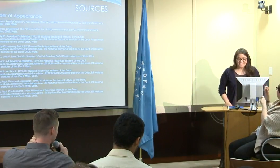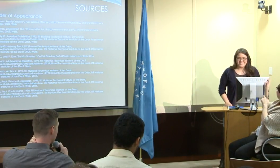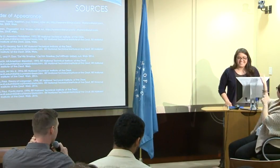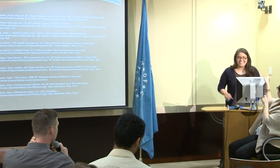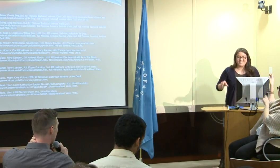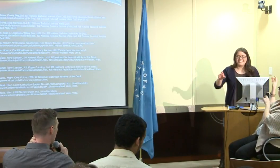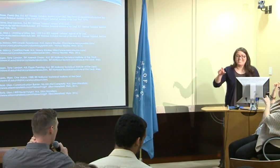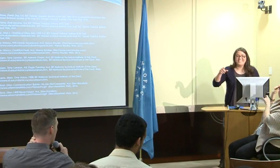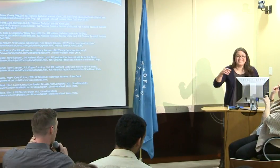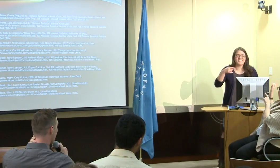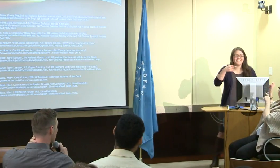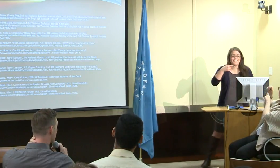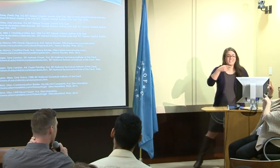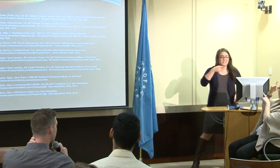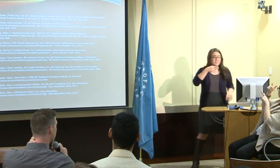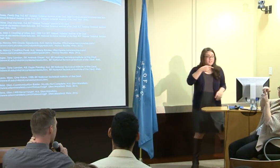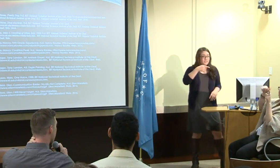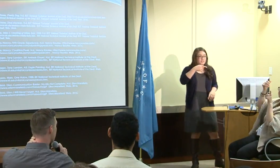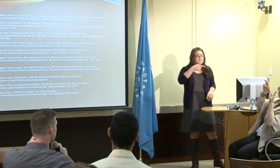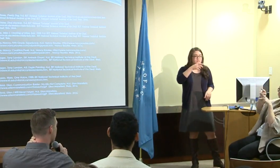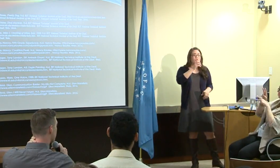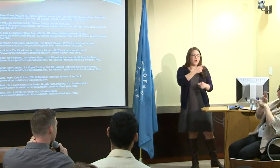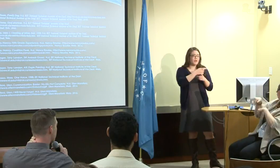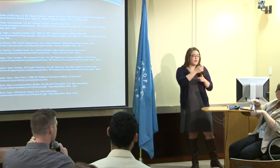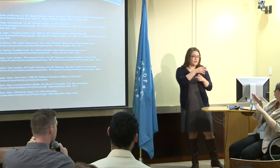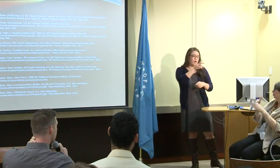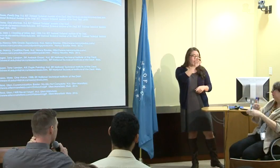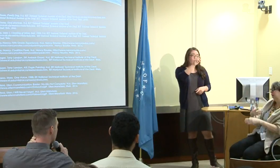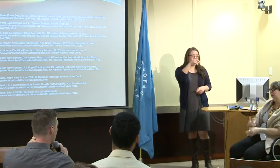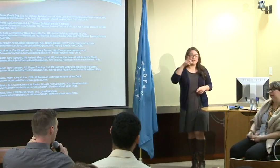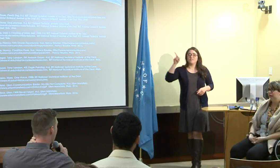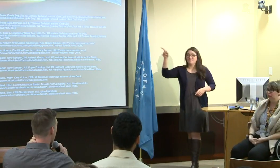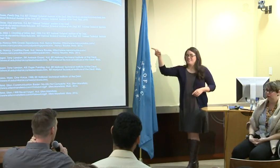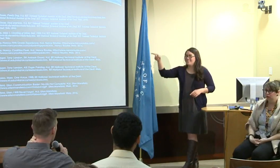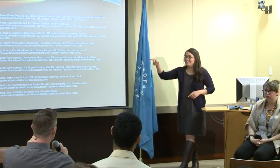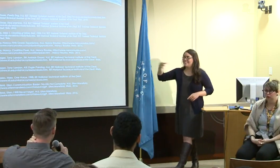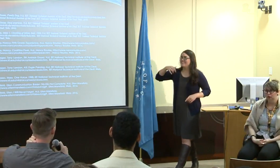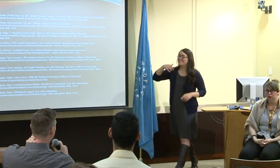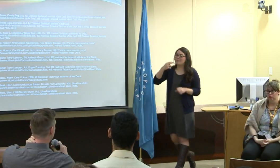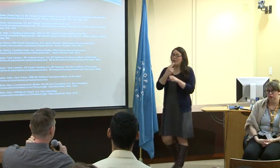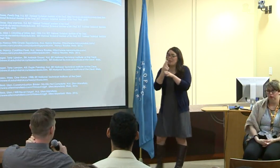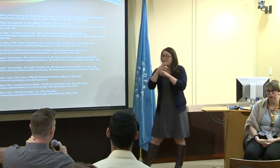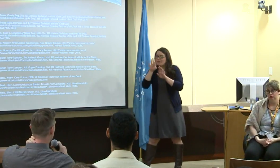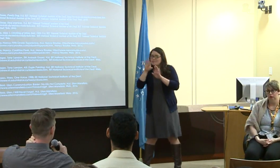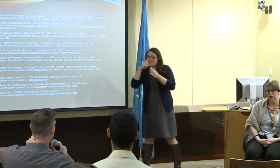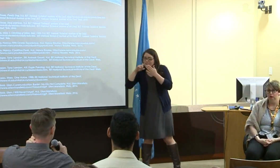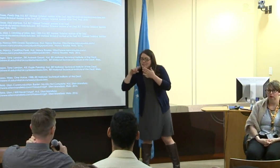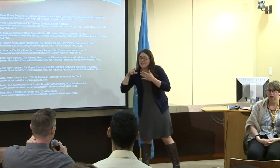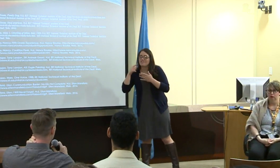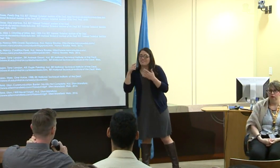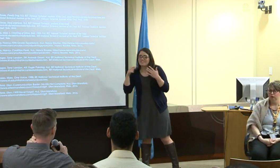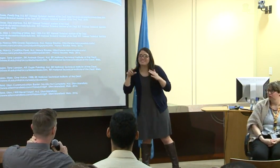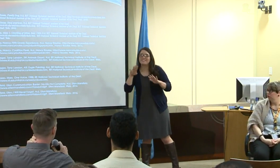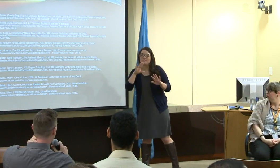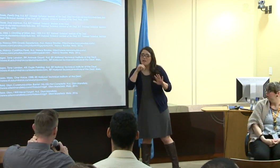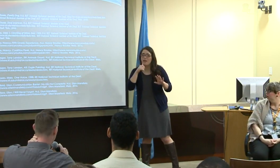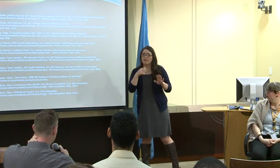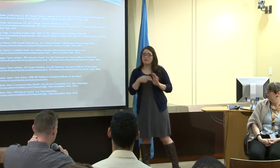Needed a whole bunch. So okay. I wanted to cite my sources.